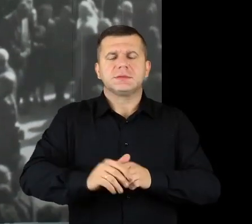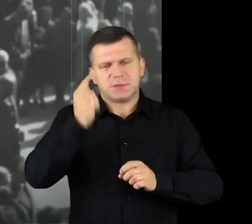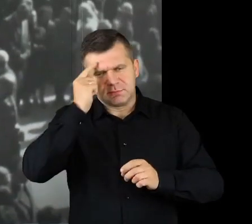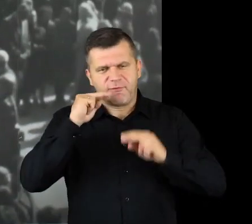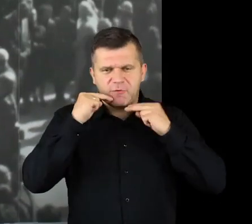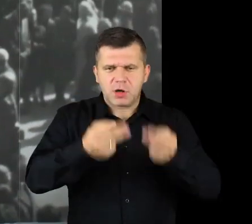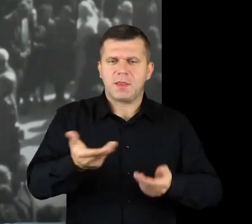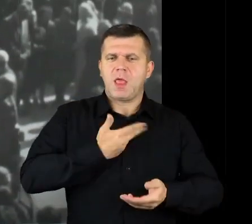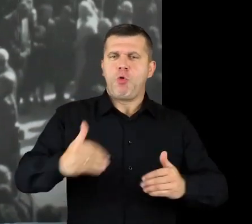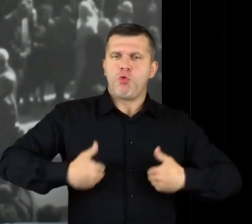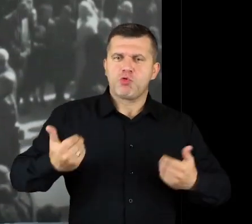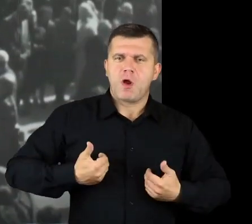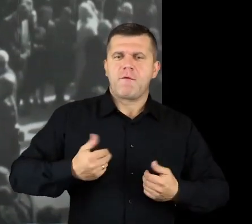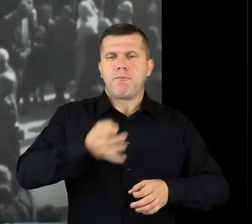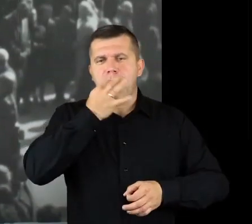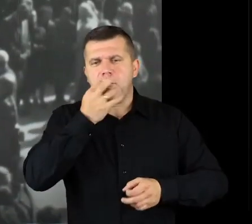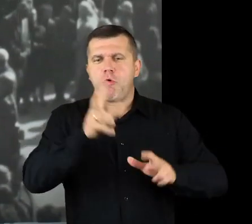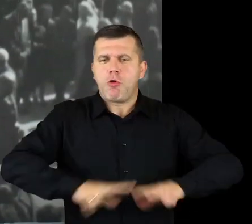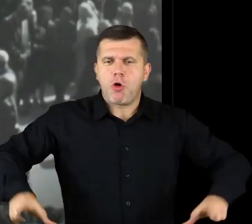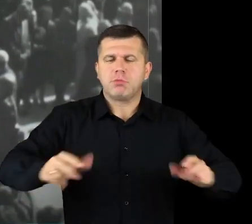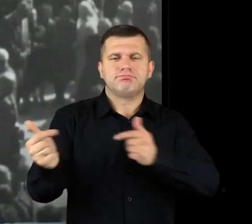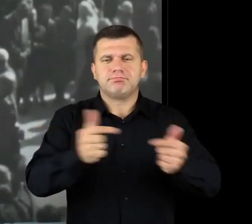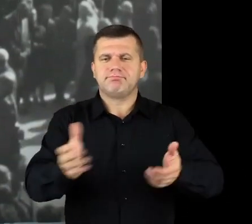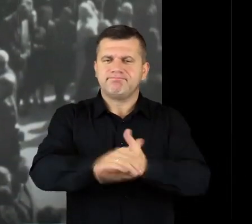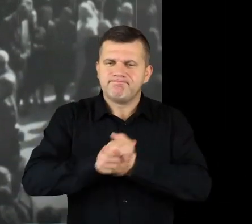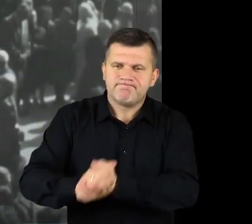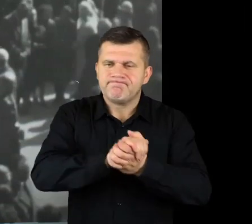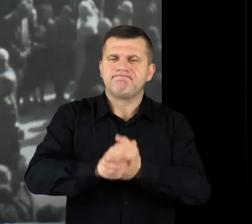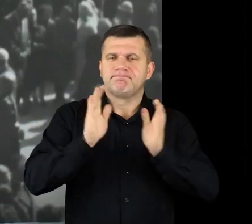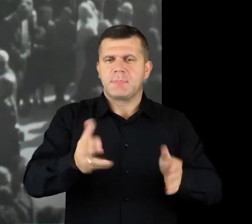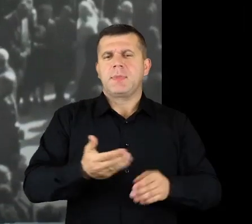or for their family situation to get better, to unite the family, and so on, and it happened.